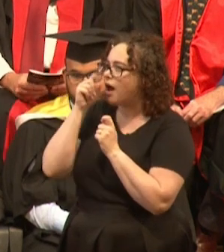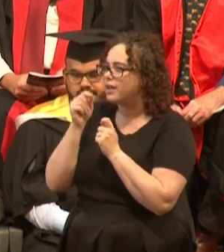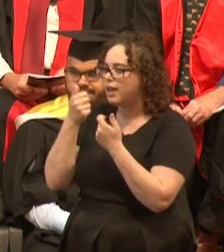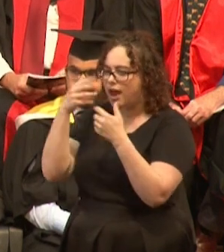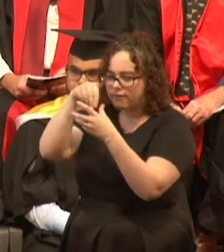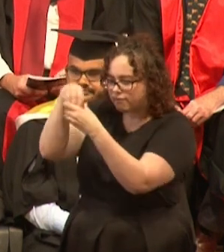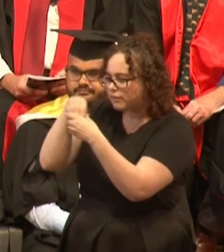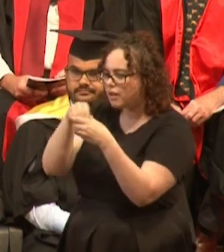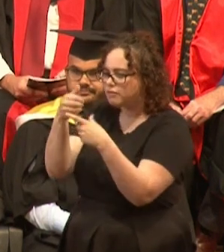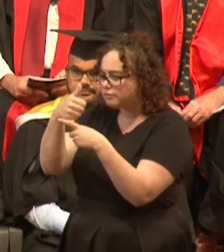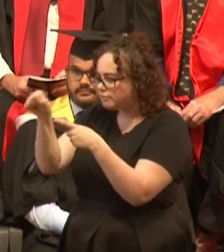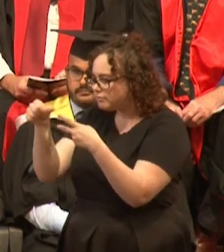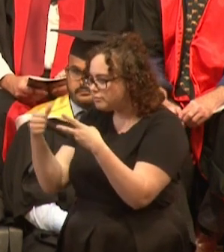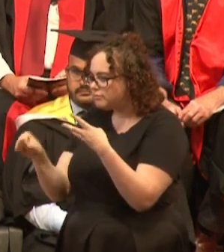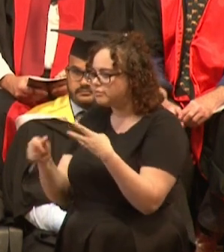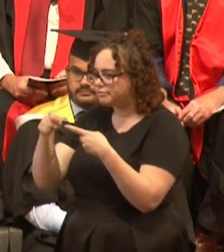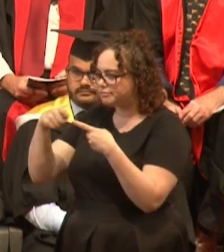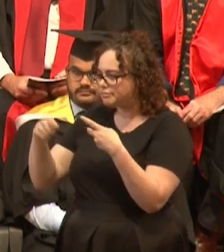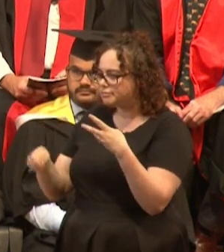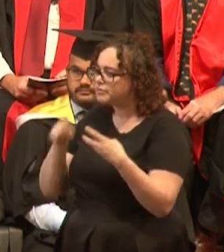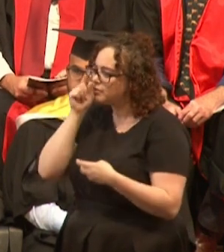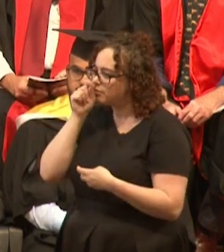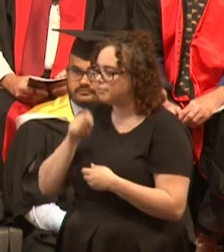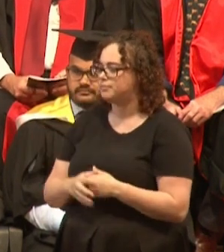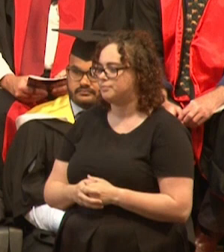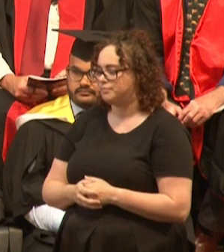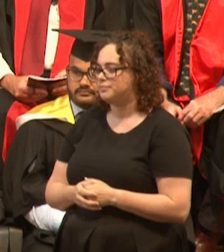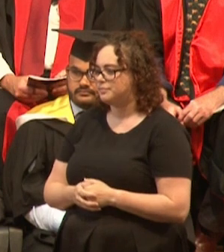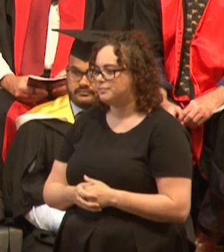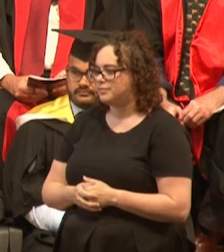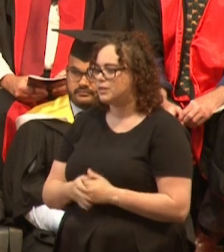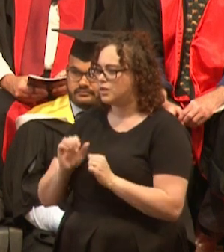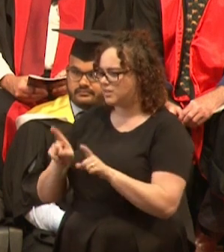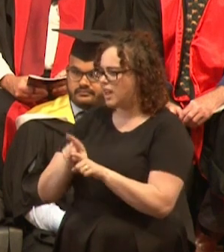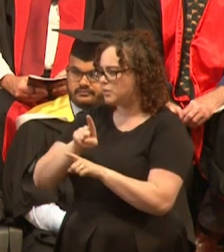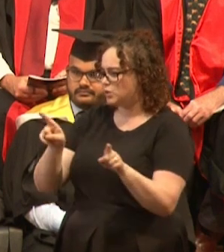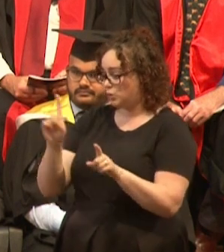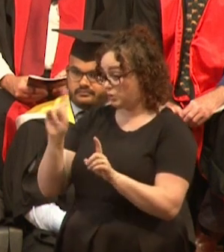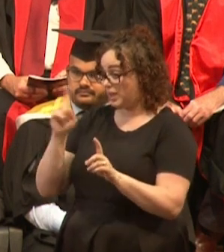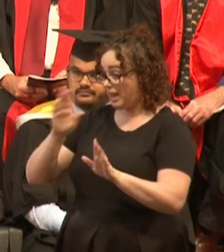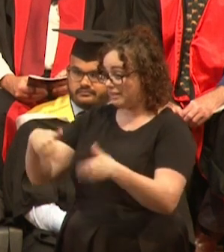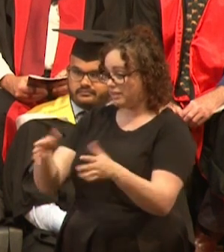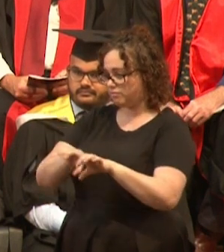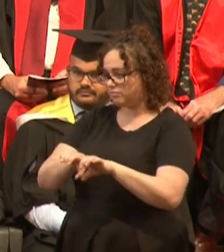that you have gone through in earning your degrees today. It has taught you real grit,